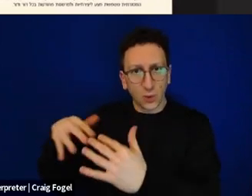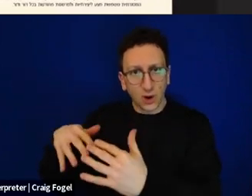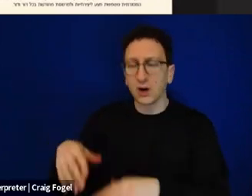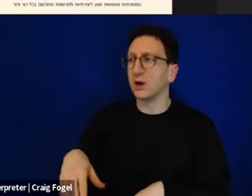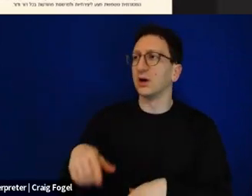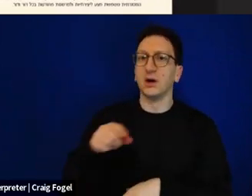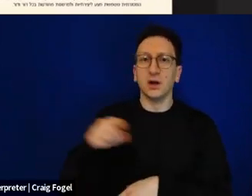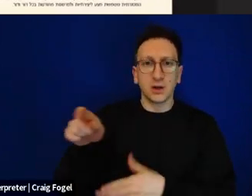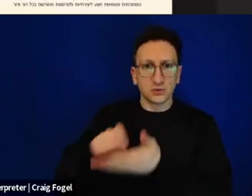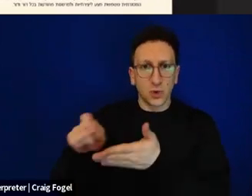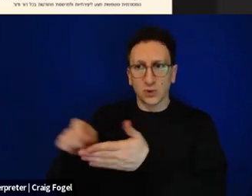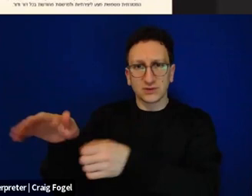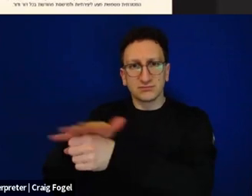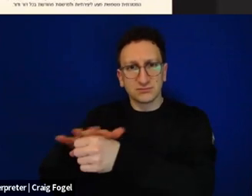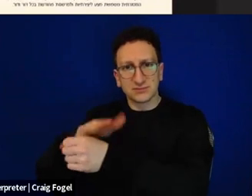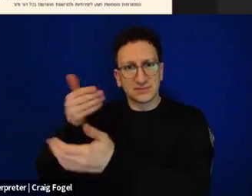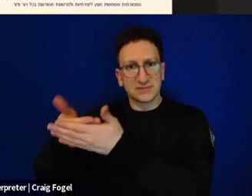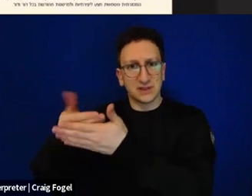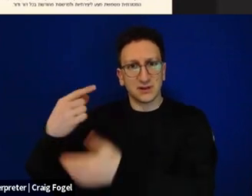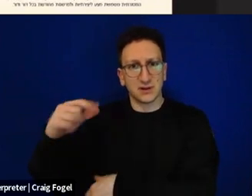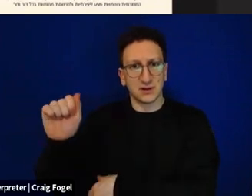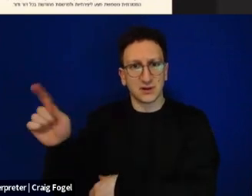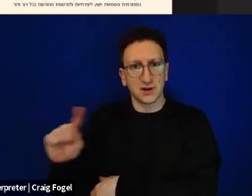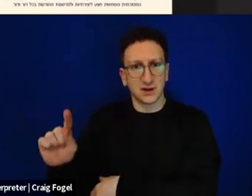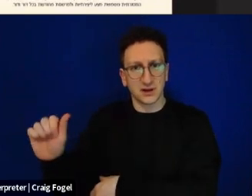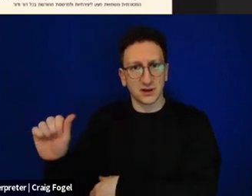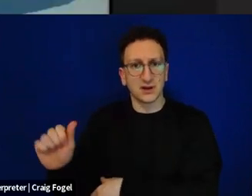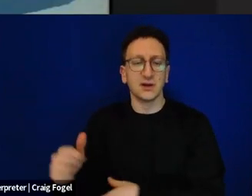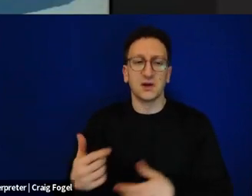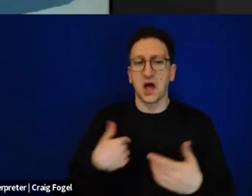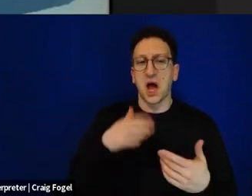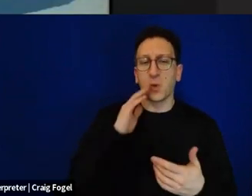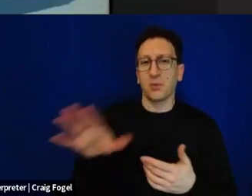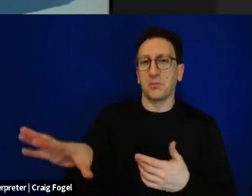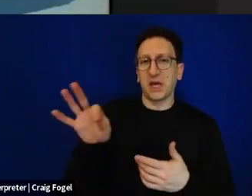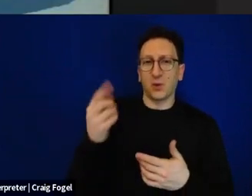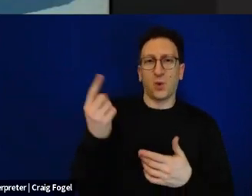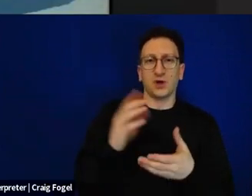around the Gaza Strip environs, and I want to share with you one story like that.